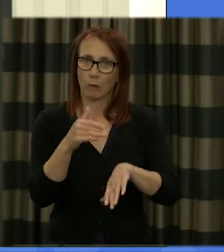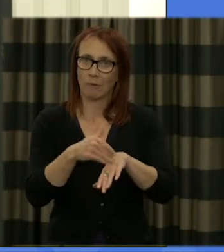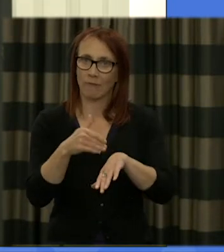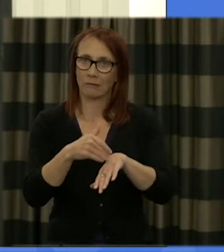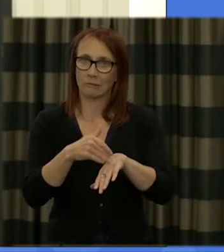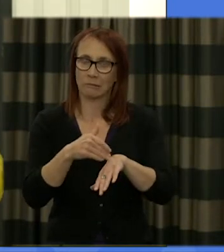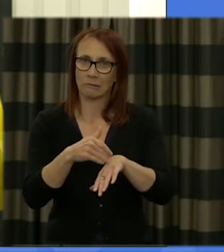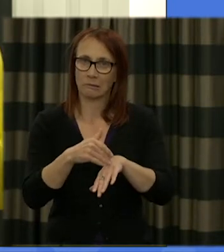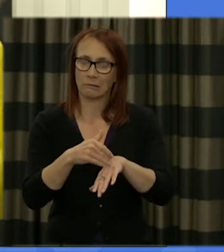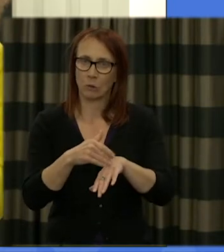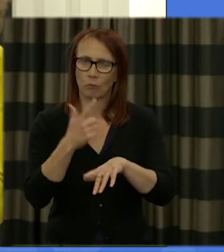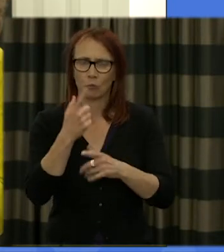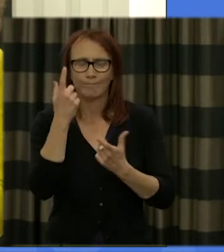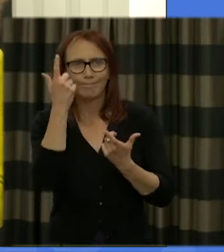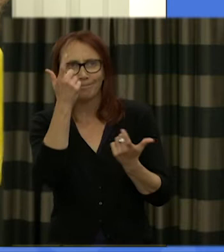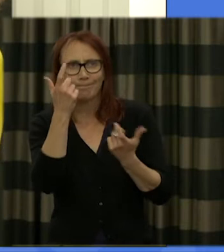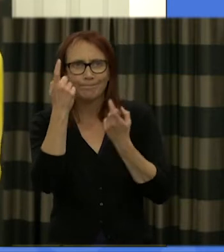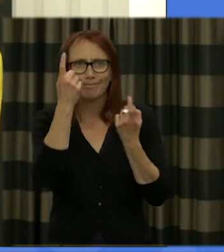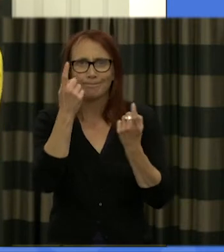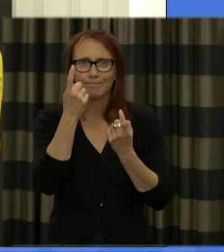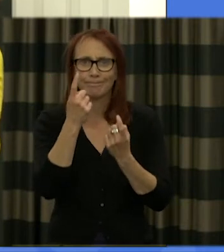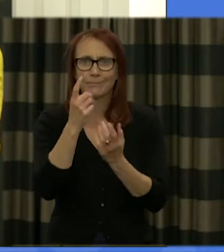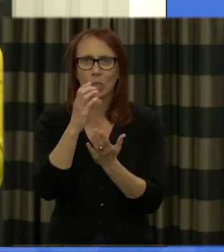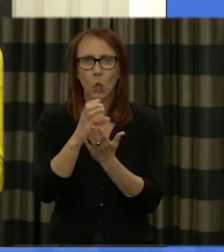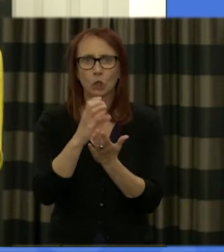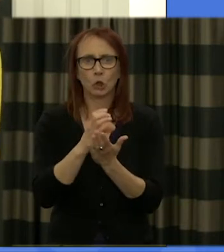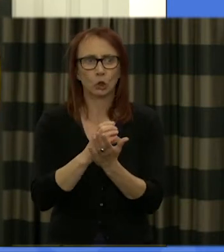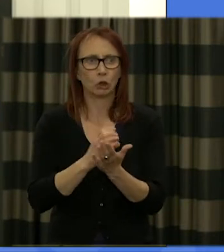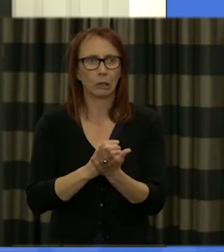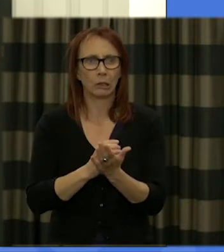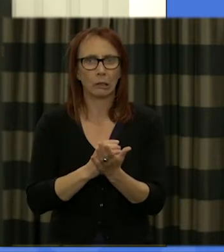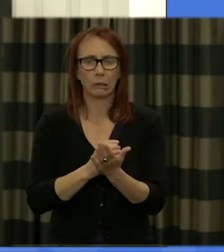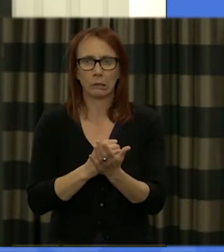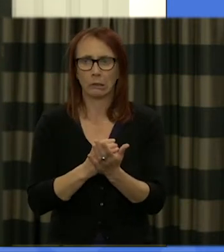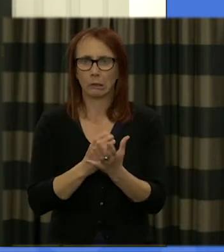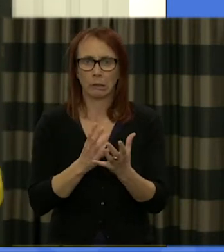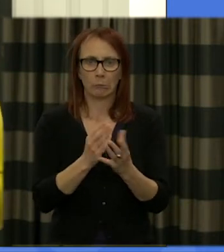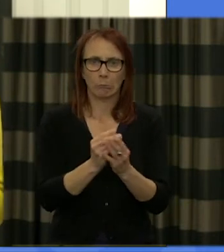questions where we are and how we might move forwards and we're doing this in